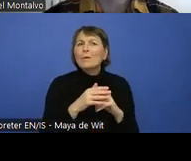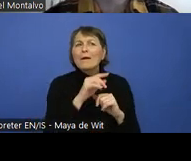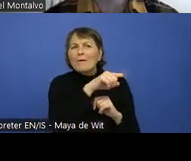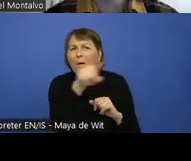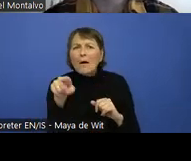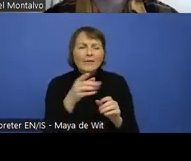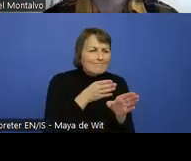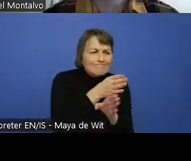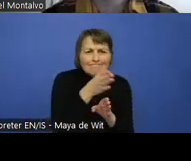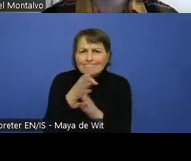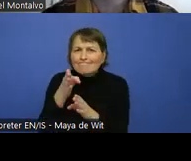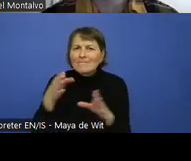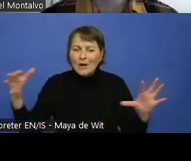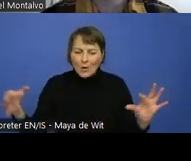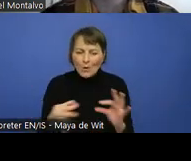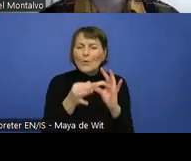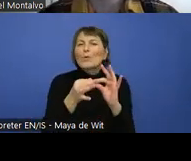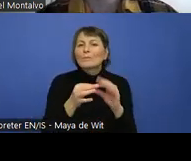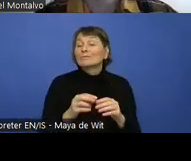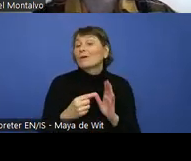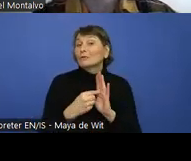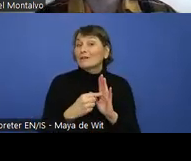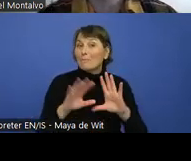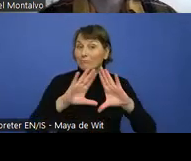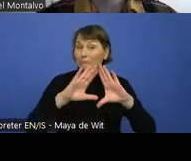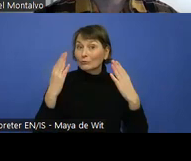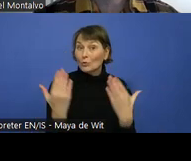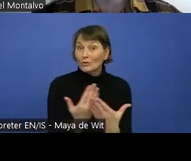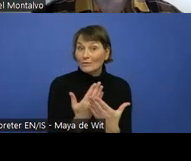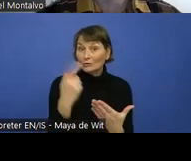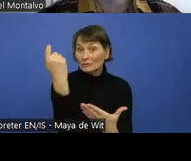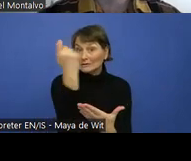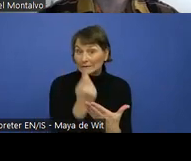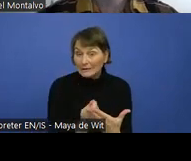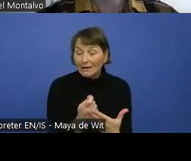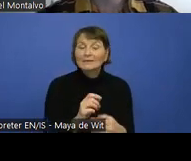Usability is one of those. Universal design is one of those. You have that mention as well on the bodies of knowledge.